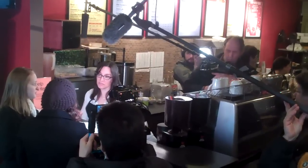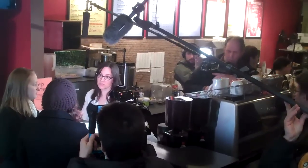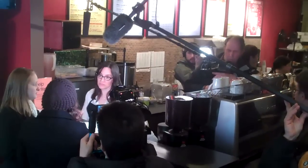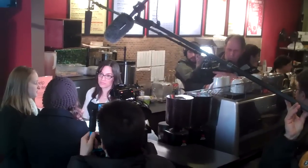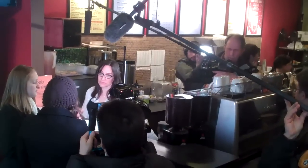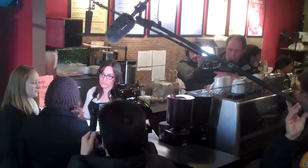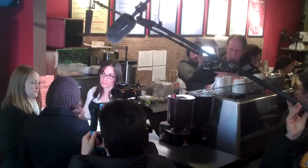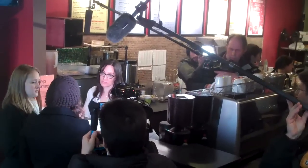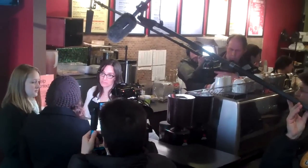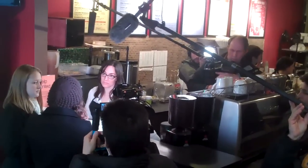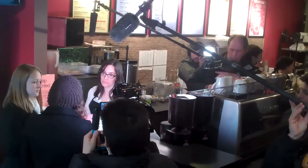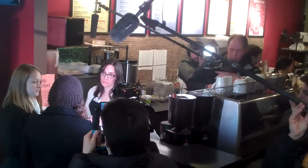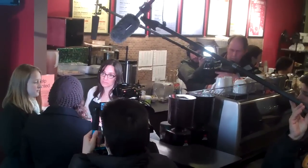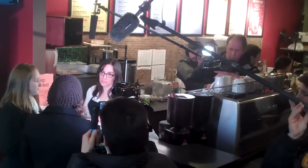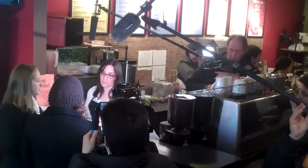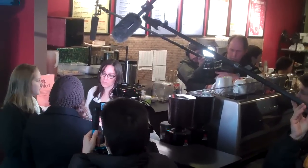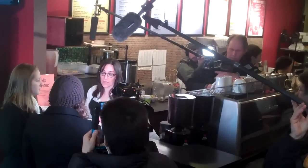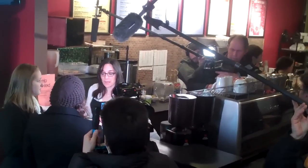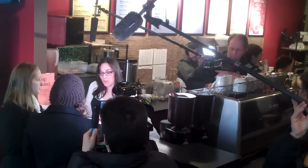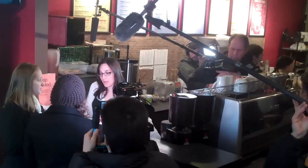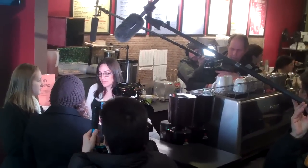Because I'm deaf? Yes. Because you're deaf.